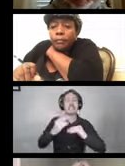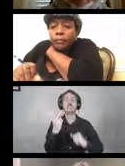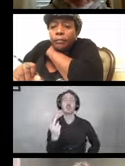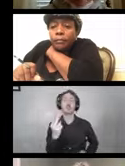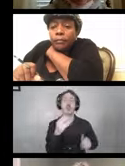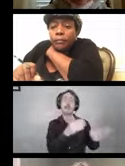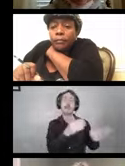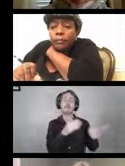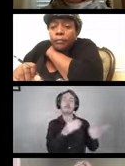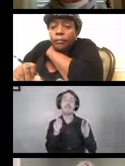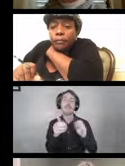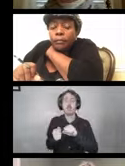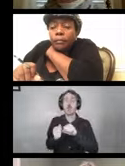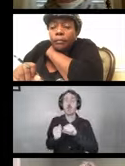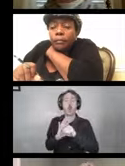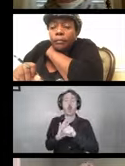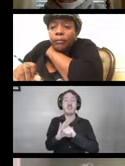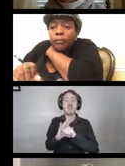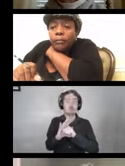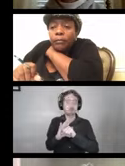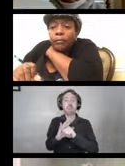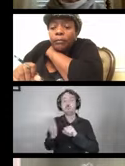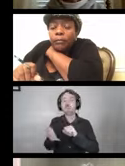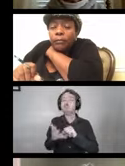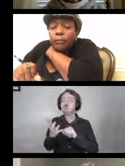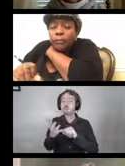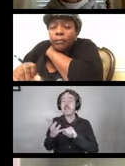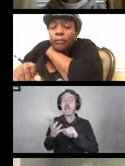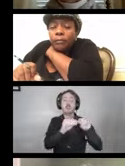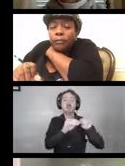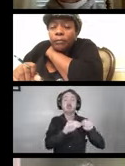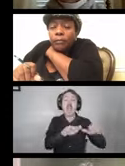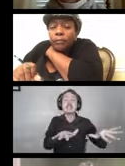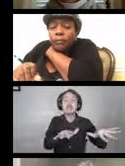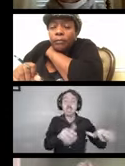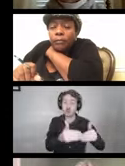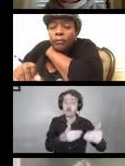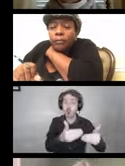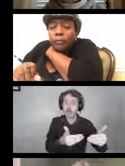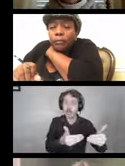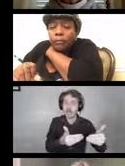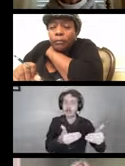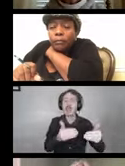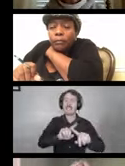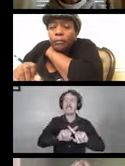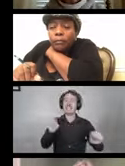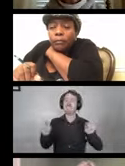that COVID-19 is the transmission process there, learn the difference between cleaning